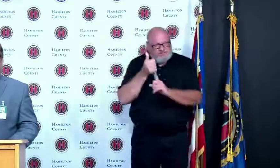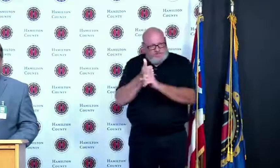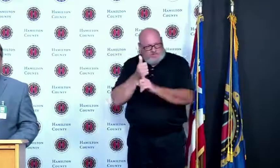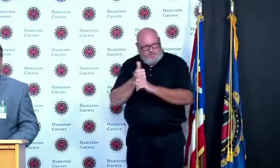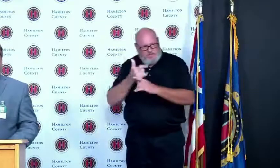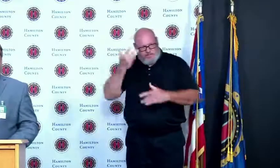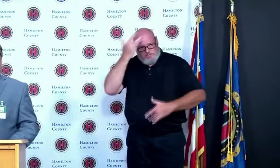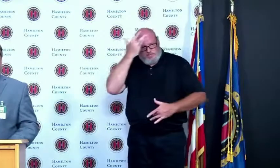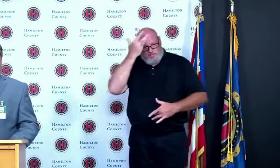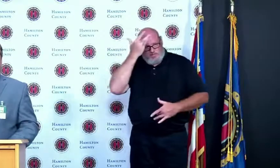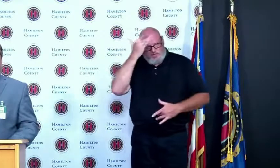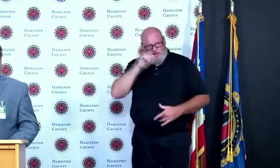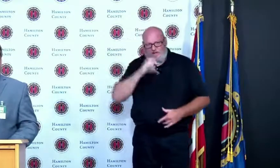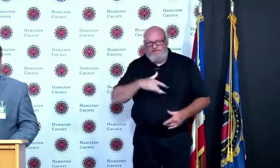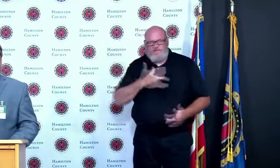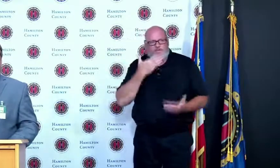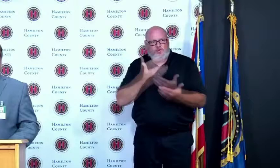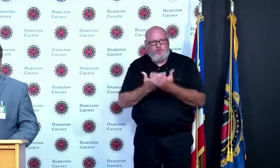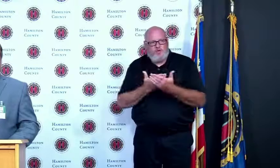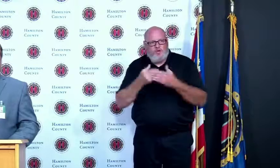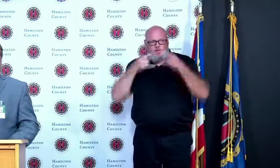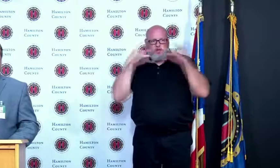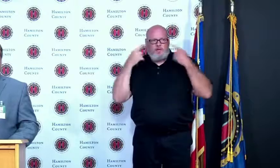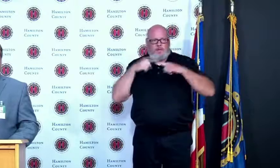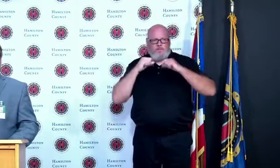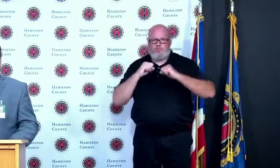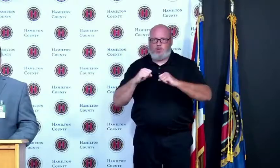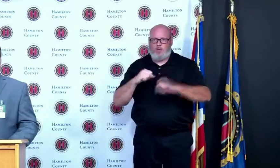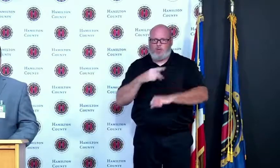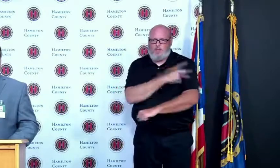kindness that I've asked for throughout the pandemic I would just ask folks to understand